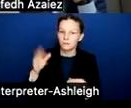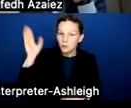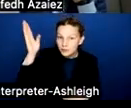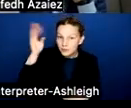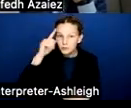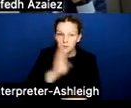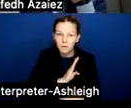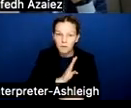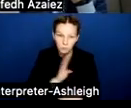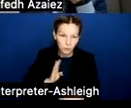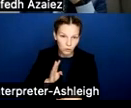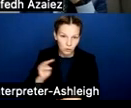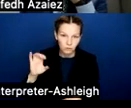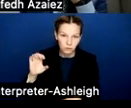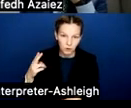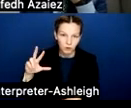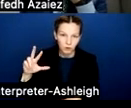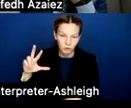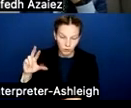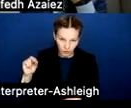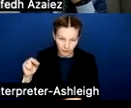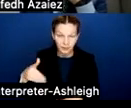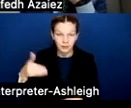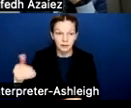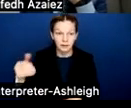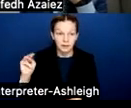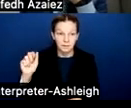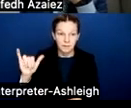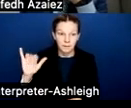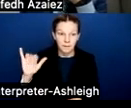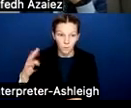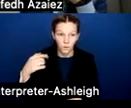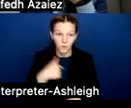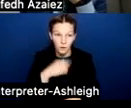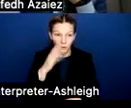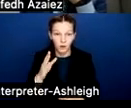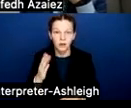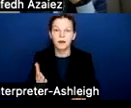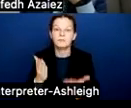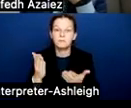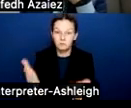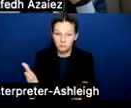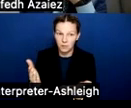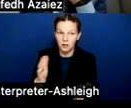So coming up on May 4th, we will be presenting an update to the board on our M&O budget